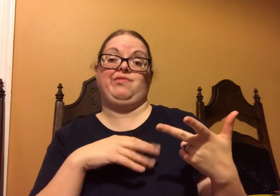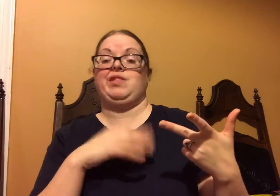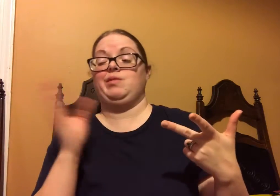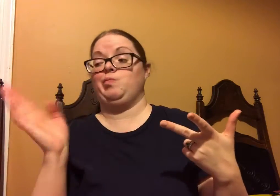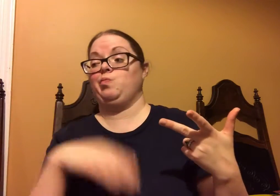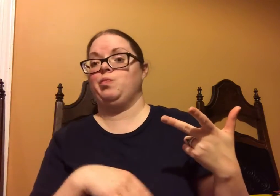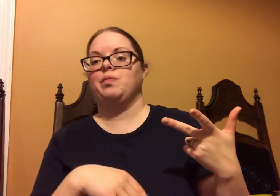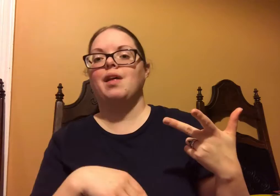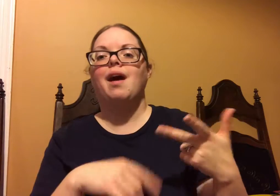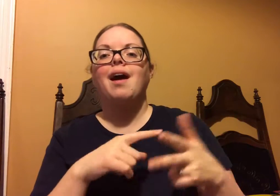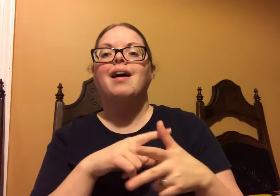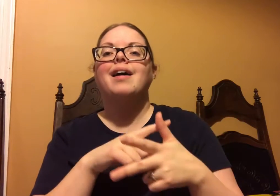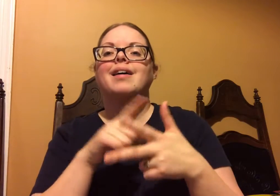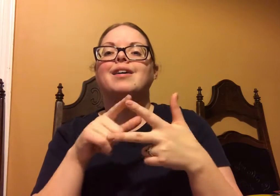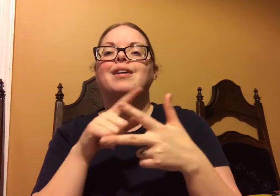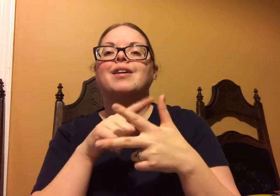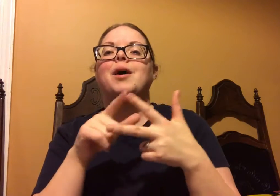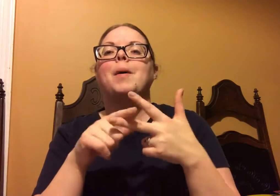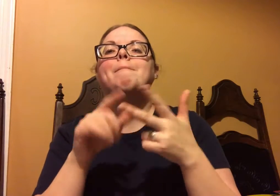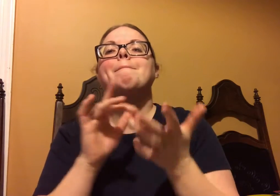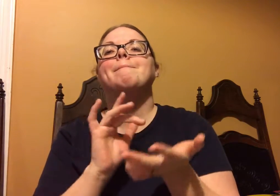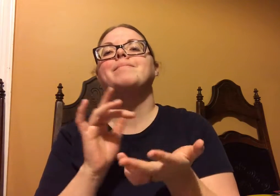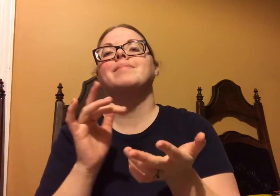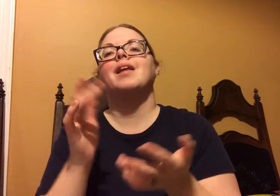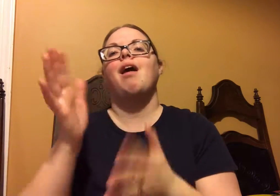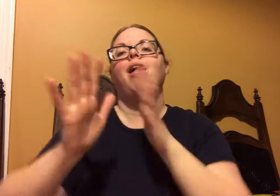I was like Oh, yay, cool, ok whatever.